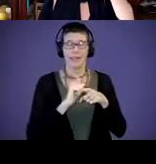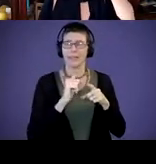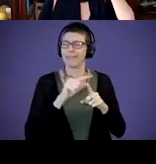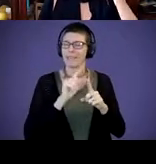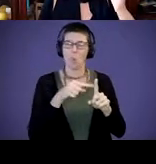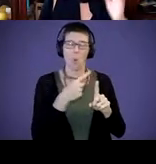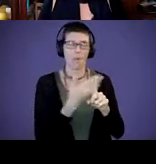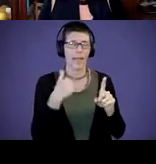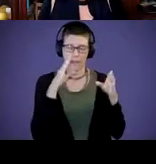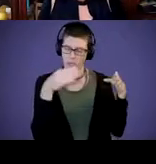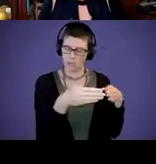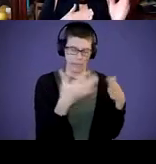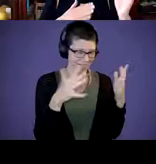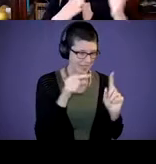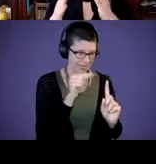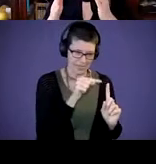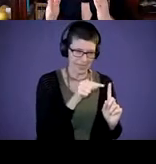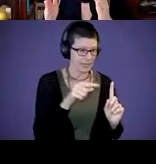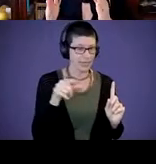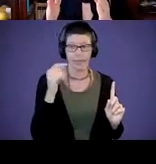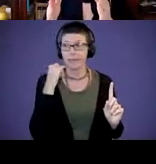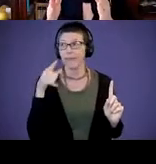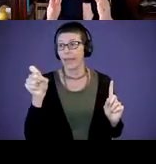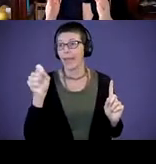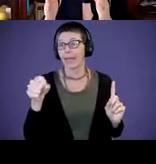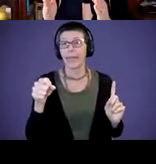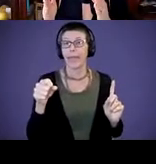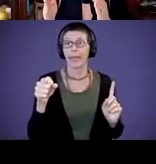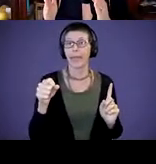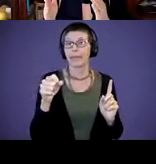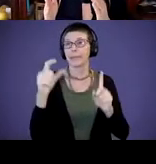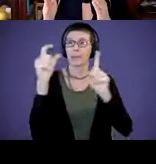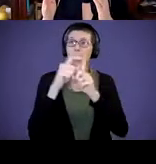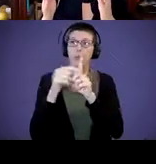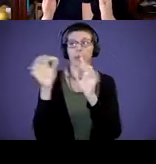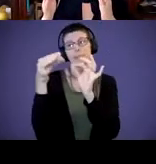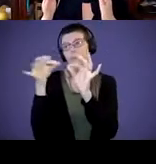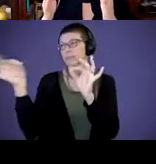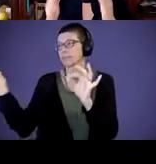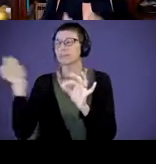It's not whether my child can string several words together into a sentence.” So, working